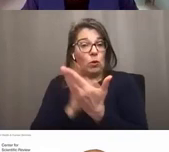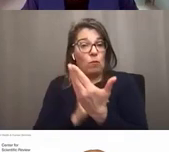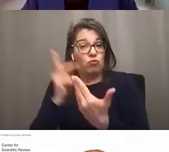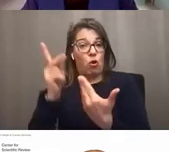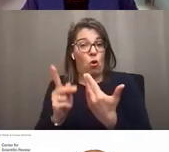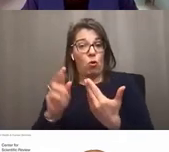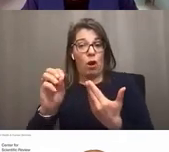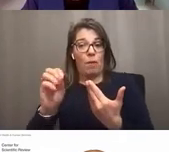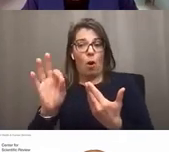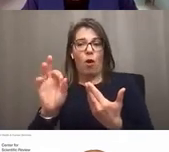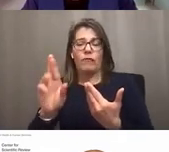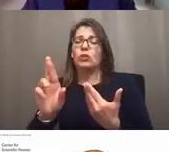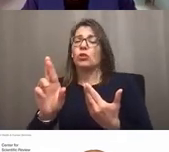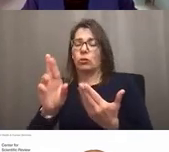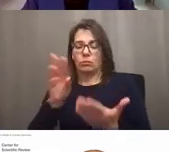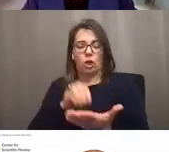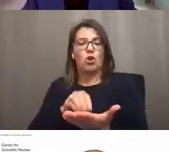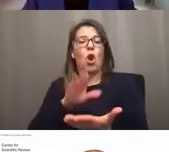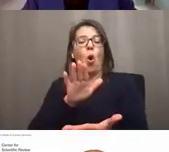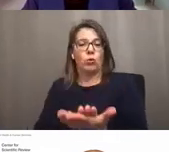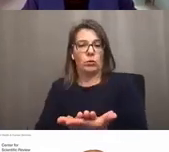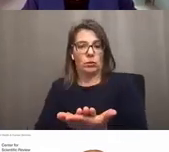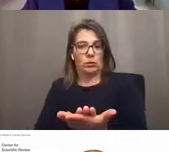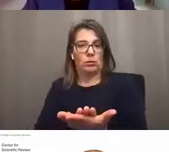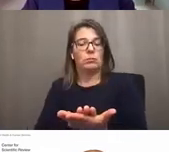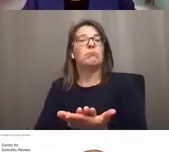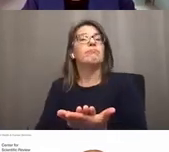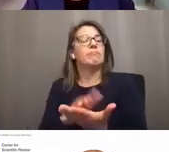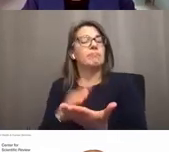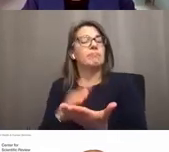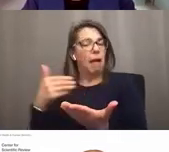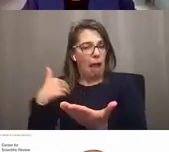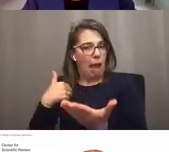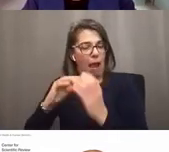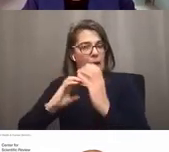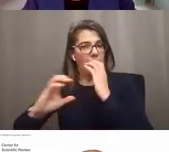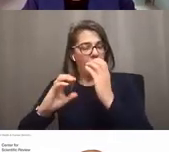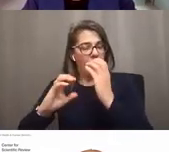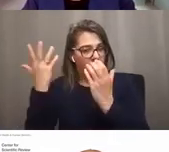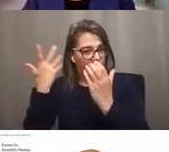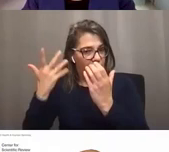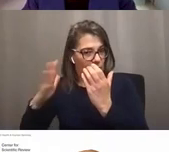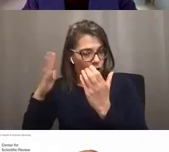you should note that you had this conversation with the program officer.